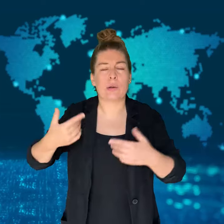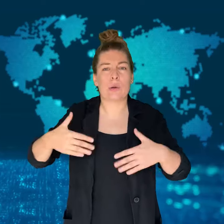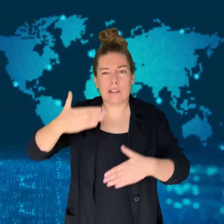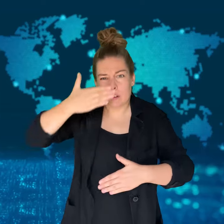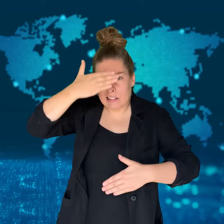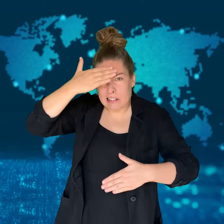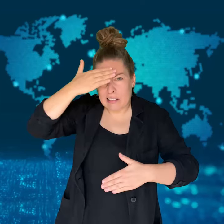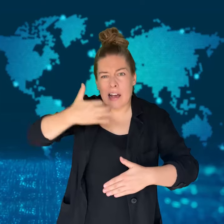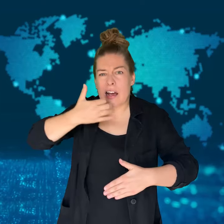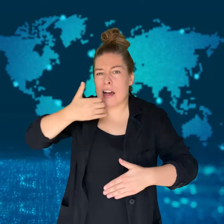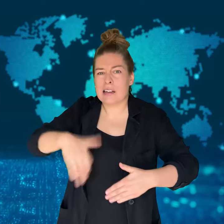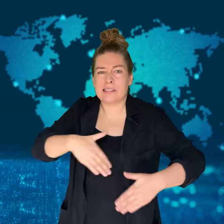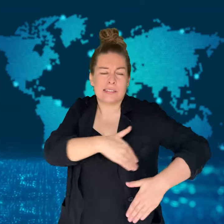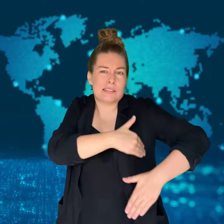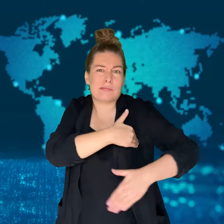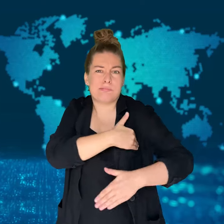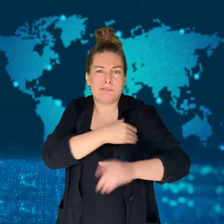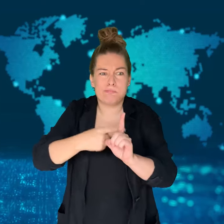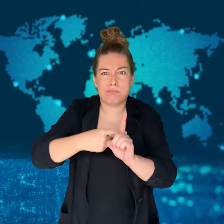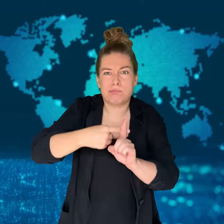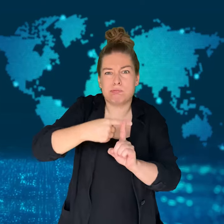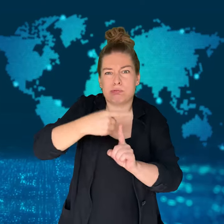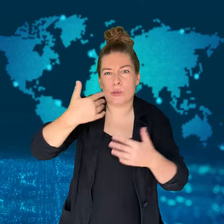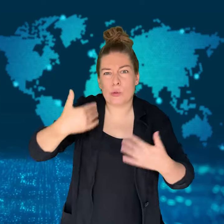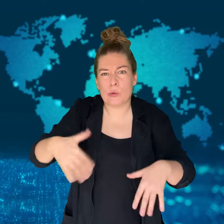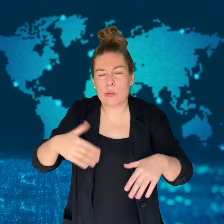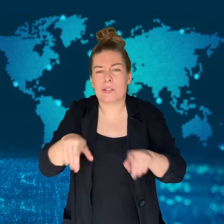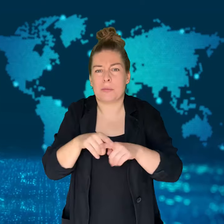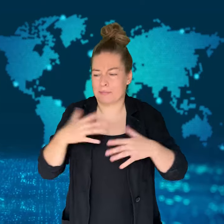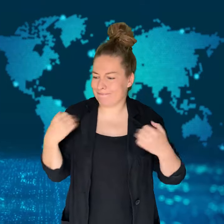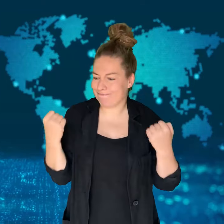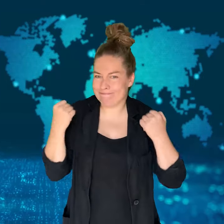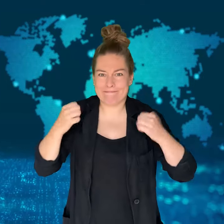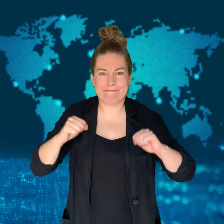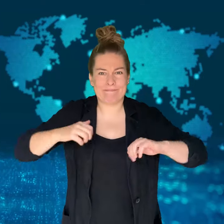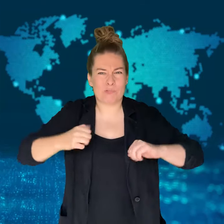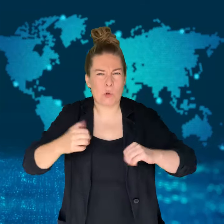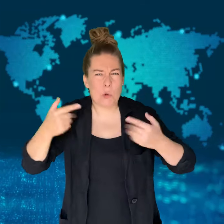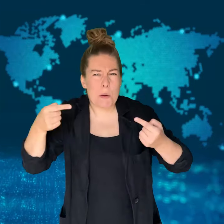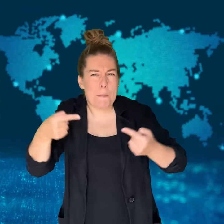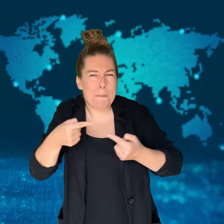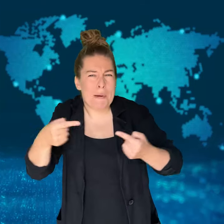It is a highly contagious virus that can cause flu symptoms